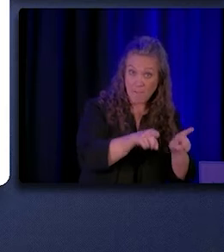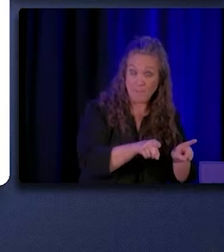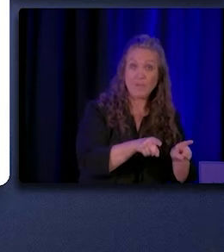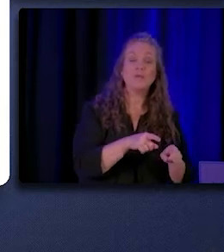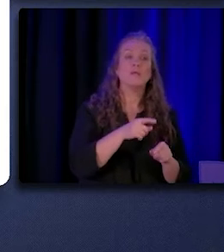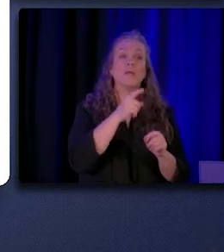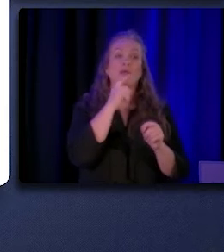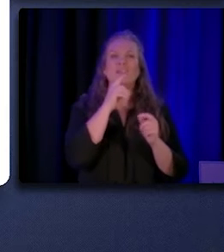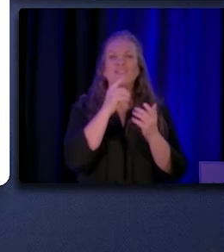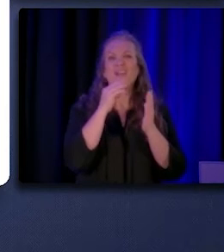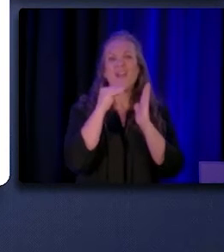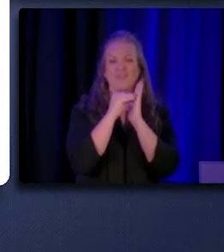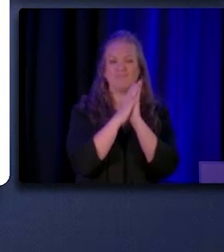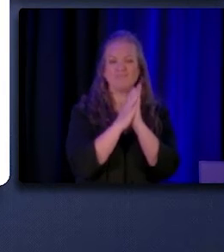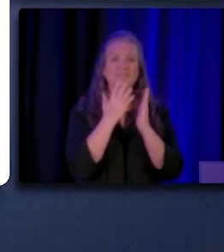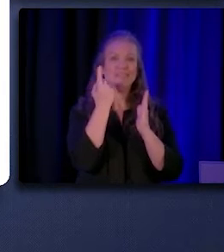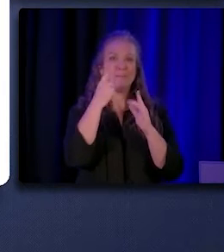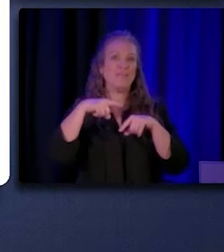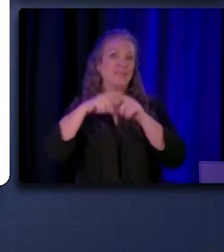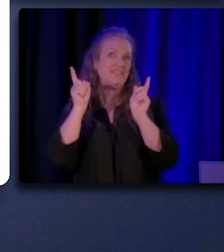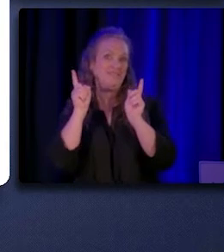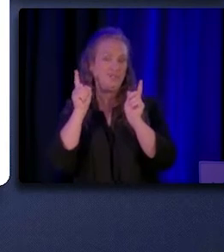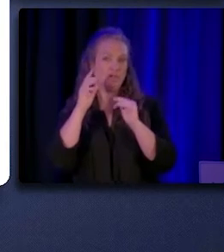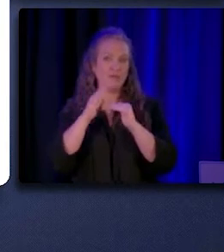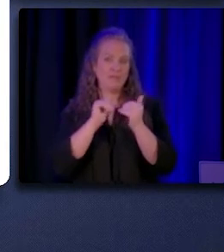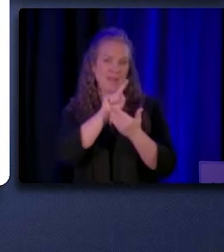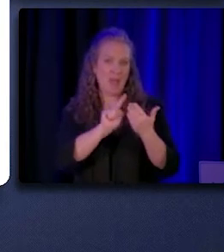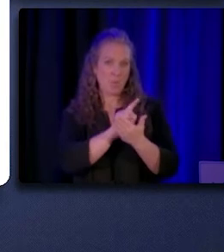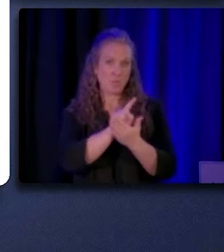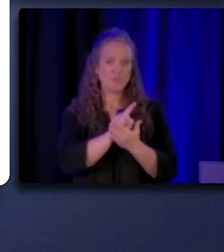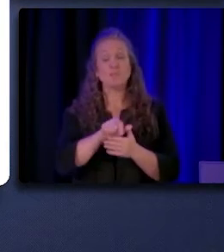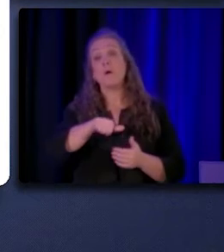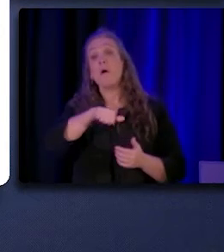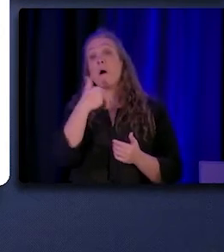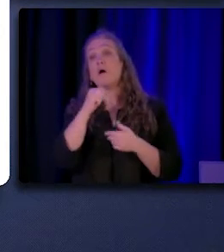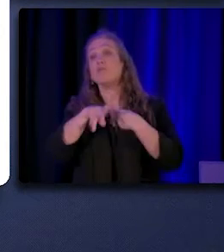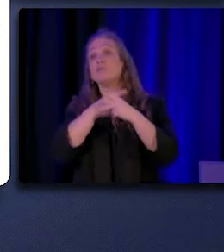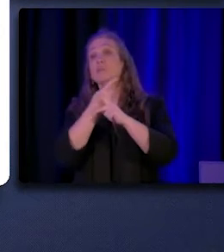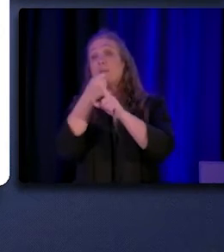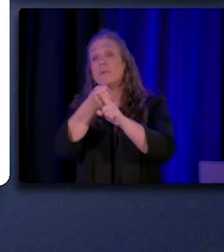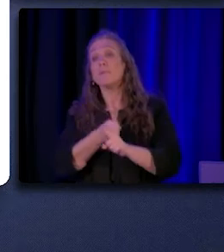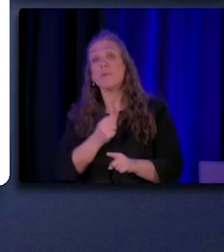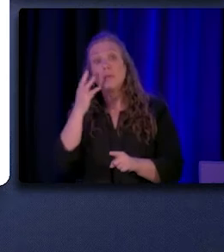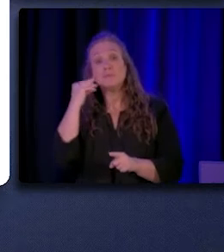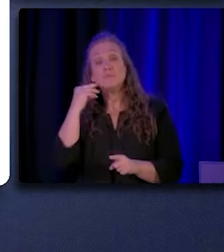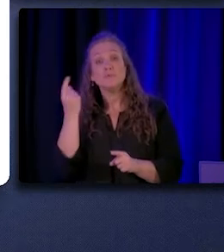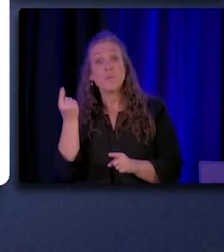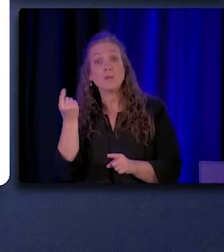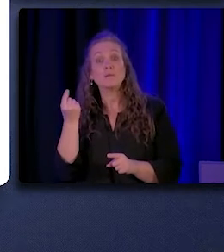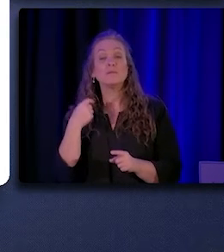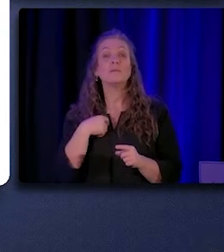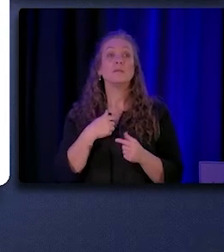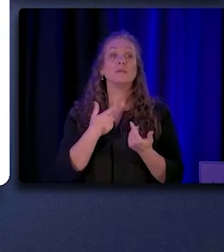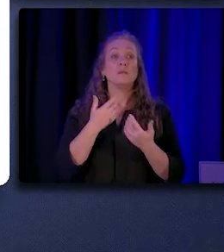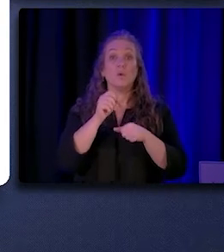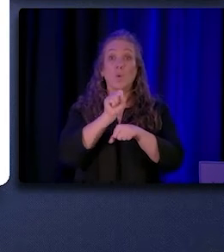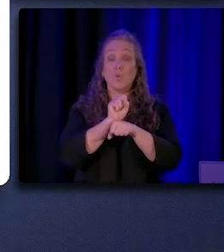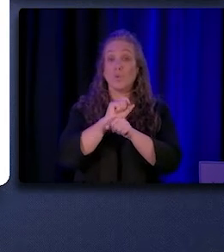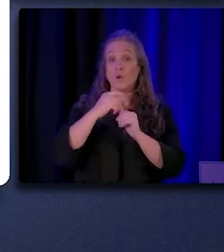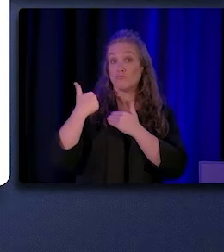other than their hours changing. Examples of other impact that the workforce reported included shifting work responsibilities